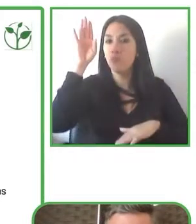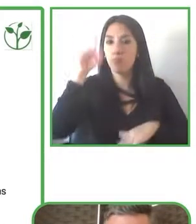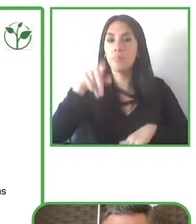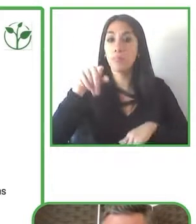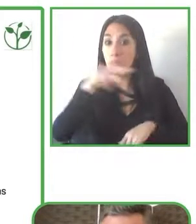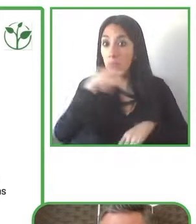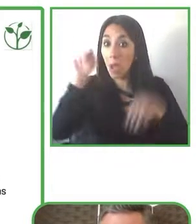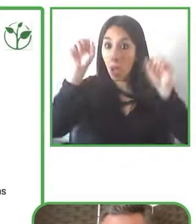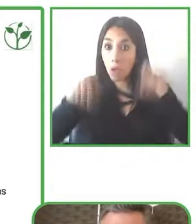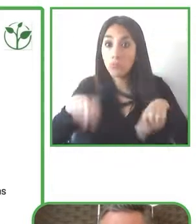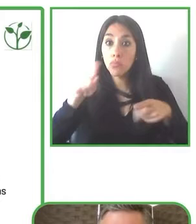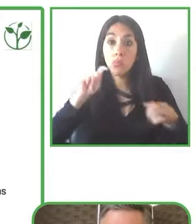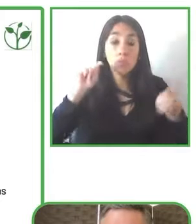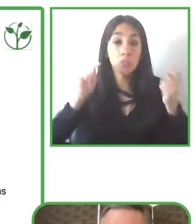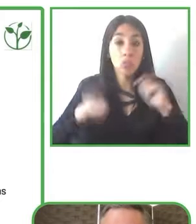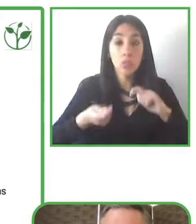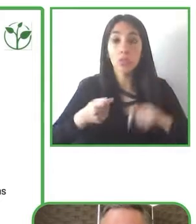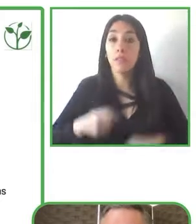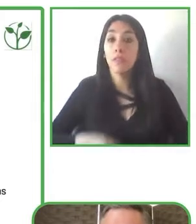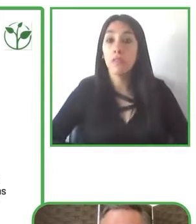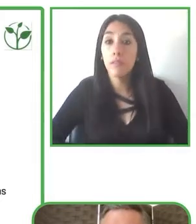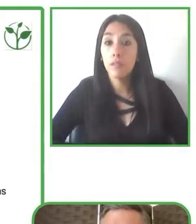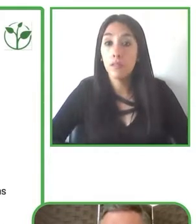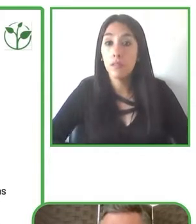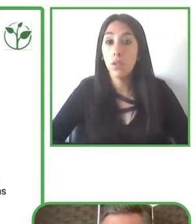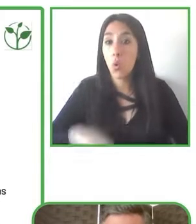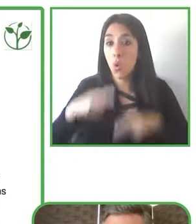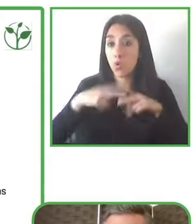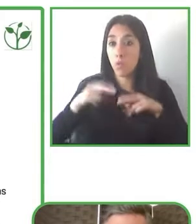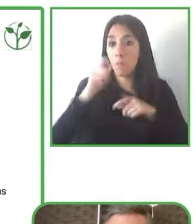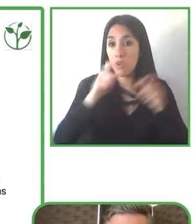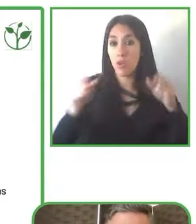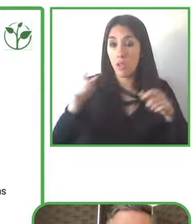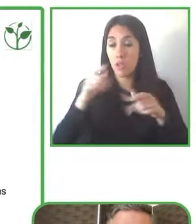journey throughout their website was accessible and also